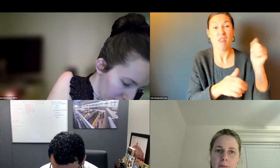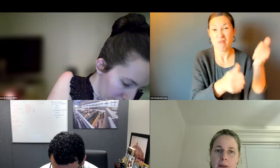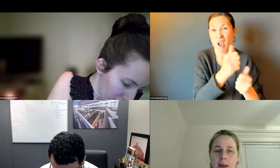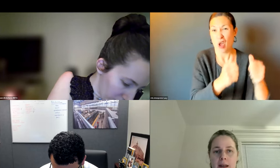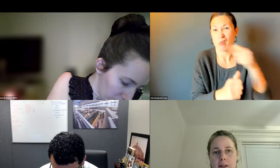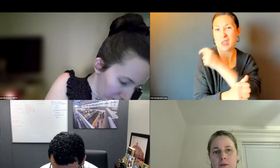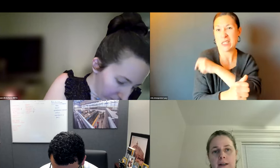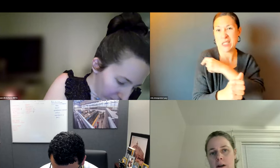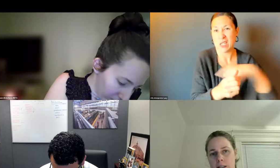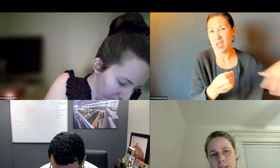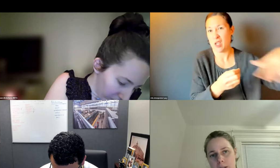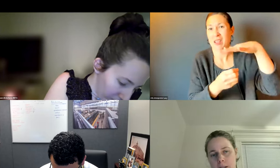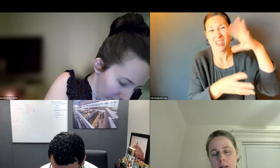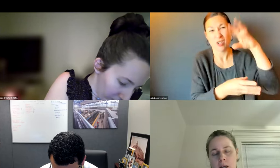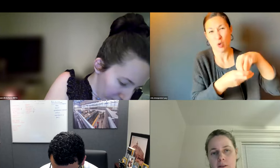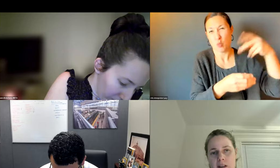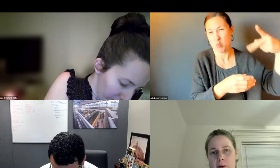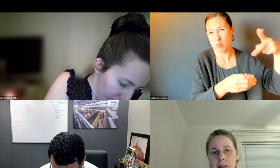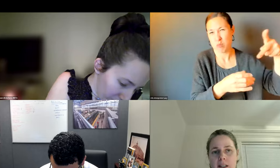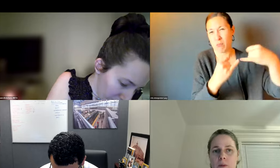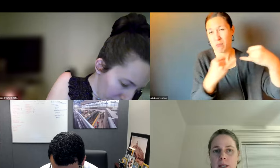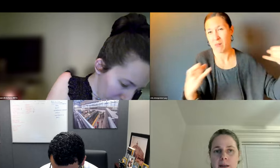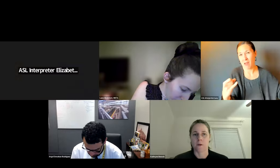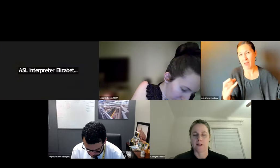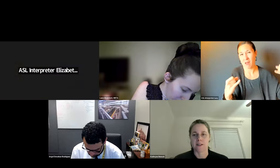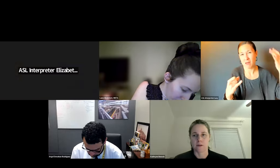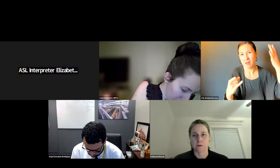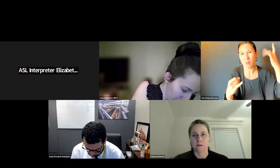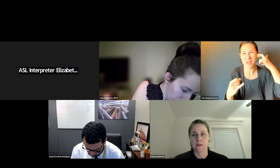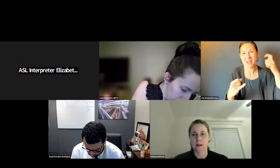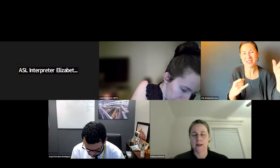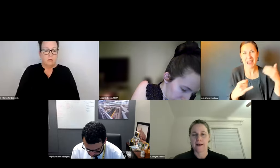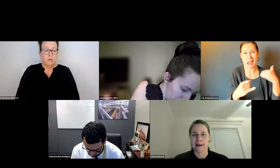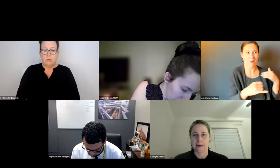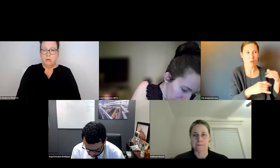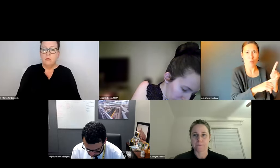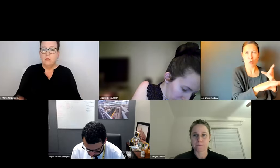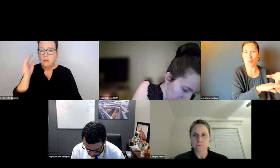LAST YEAR, WE EXPANDED TO CITIES AND TOWNS THAT ARE IMPACTED BY THE T AREA,